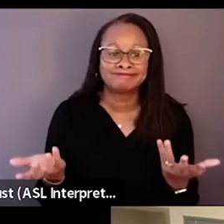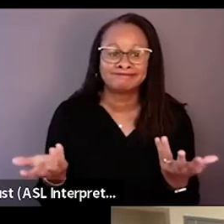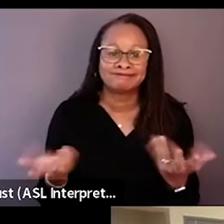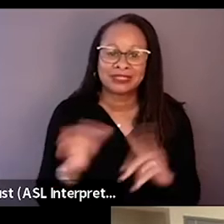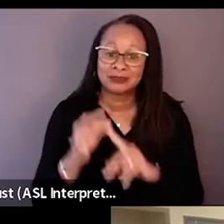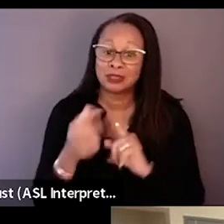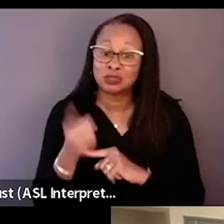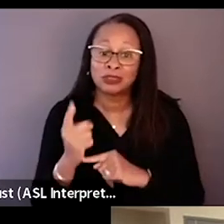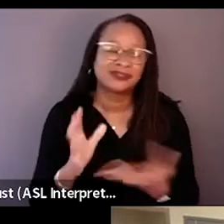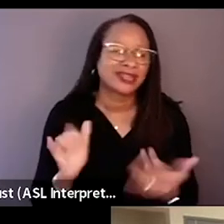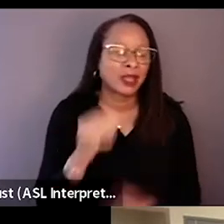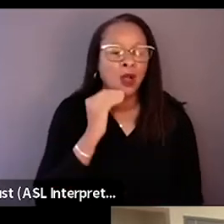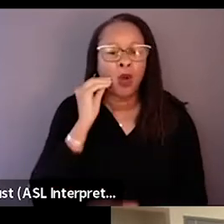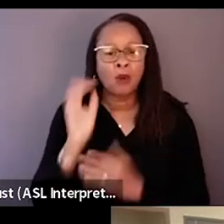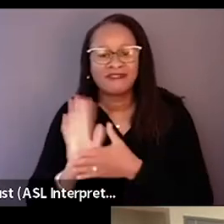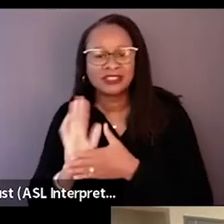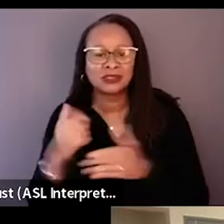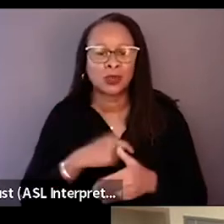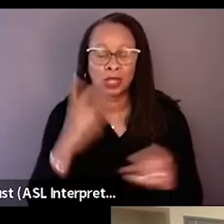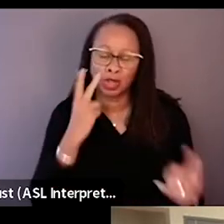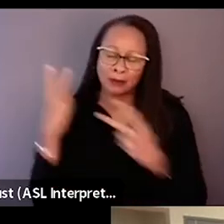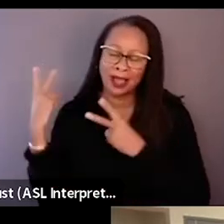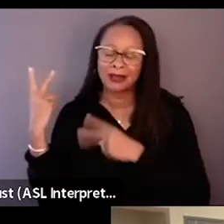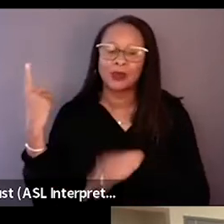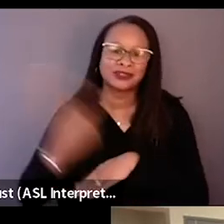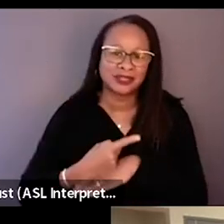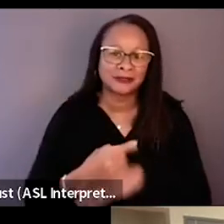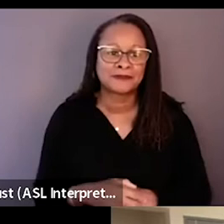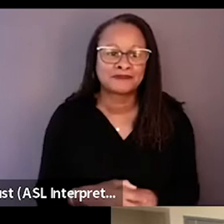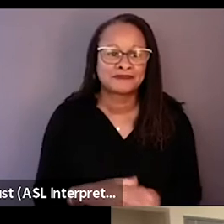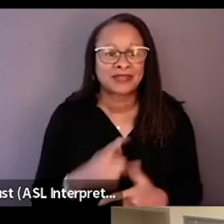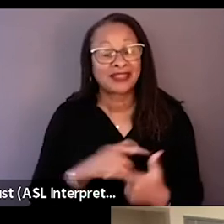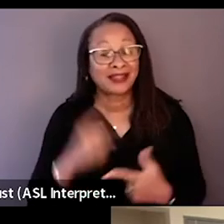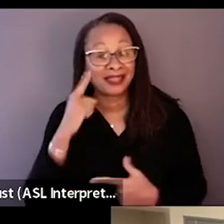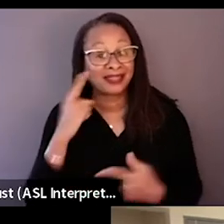like home videos that we could just look back on one day. And then I think somewhere along the process